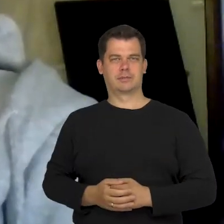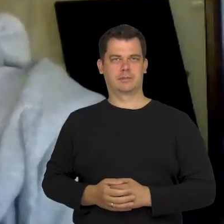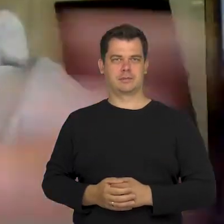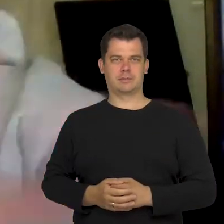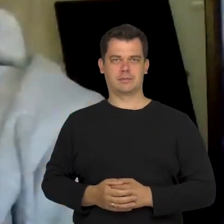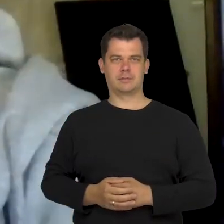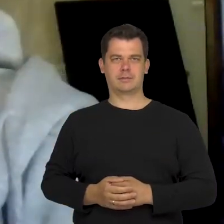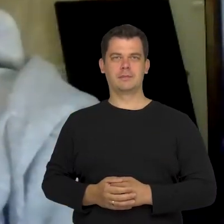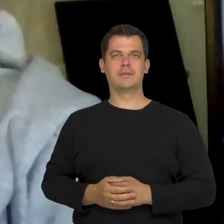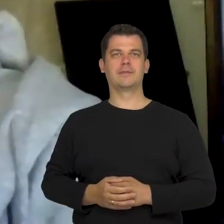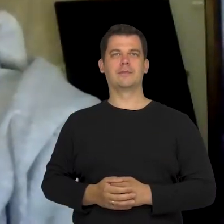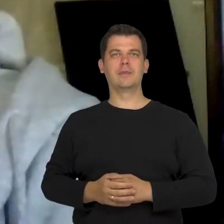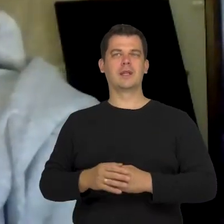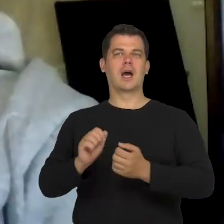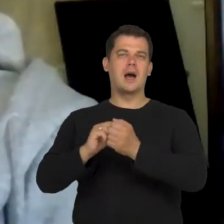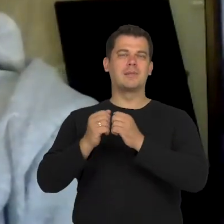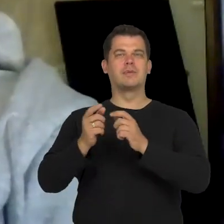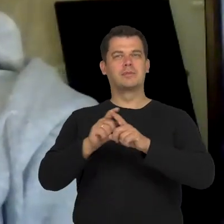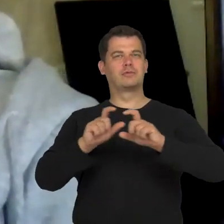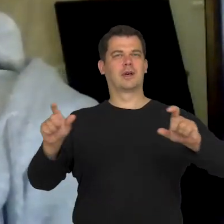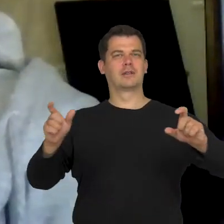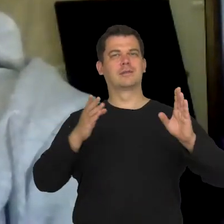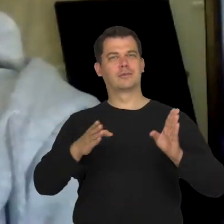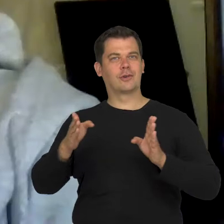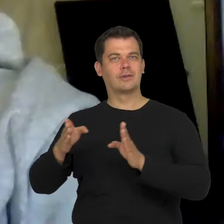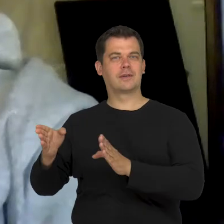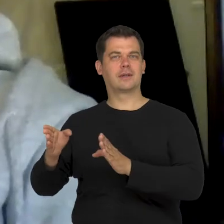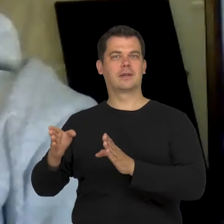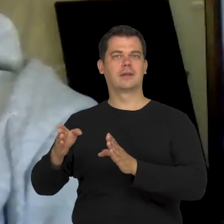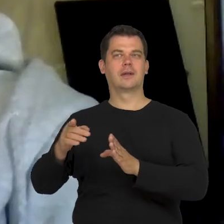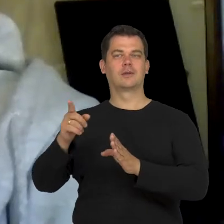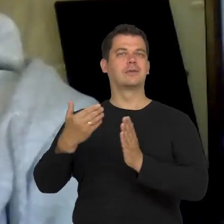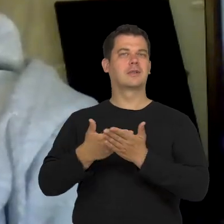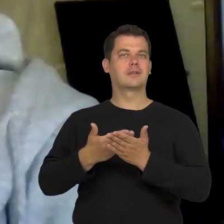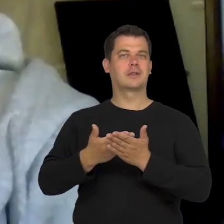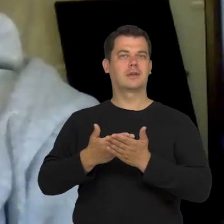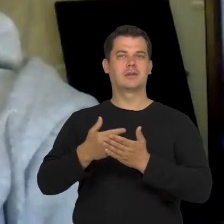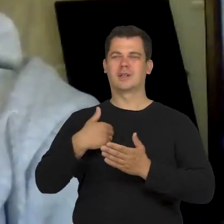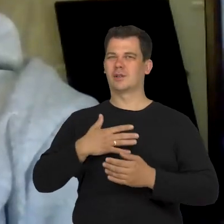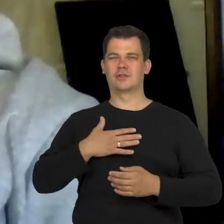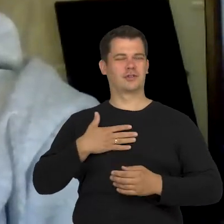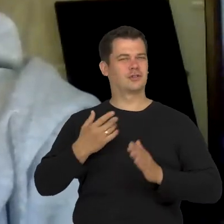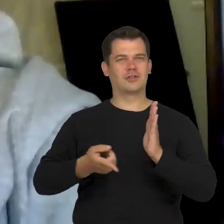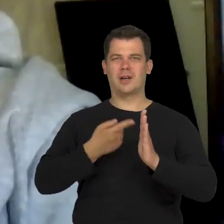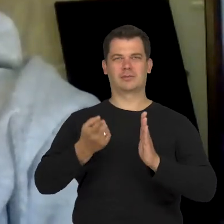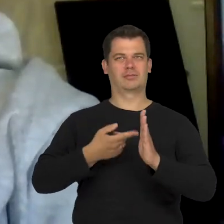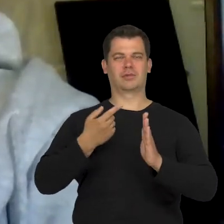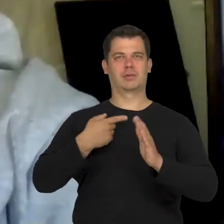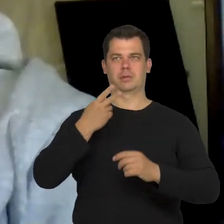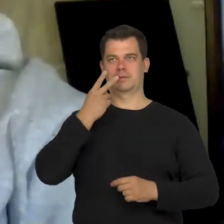during the preparation of the exhibition etc. also showed me that, in fact, I have come across something like that